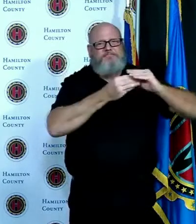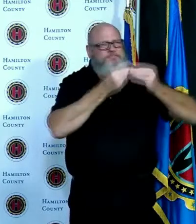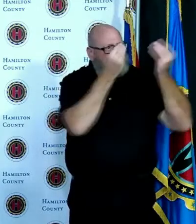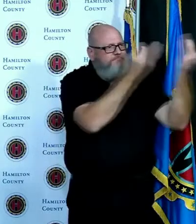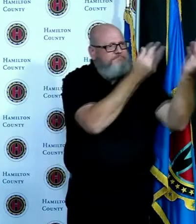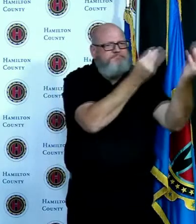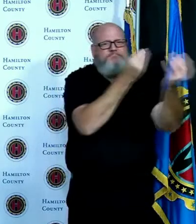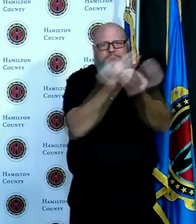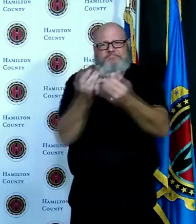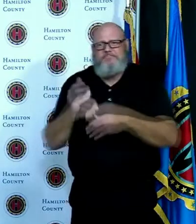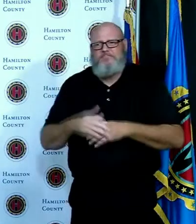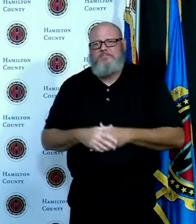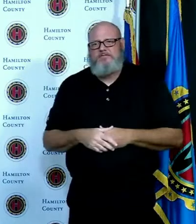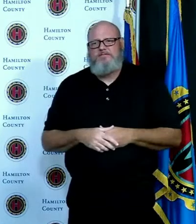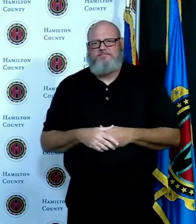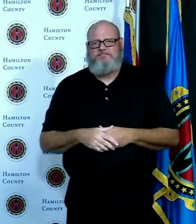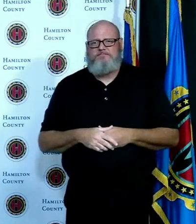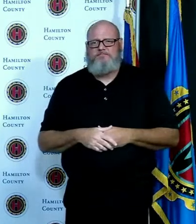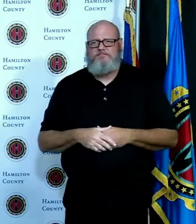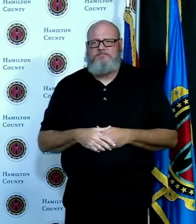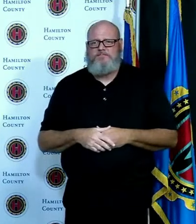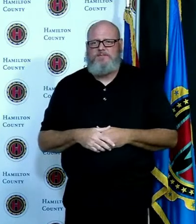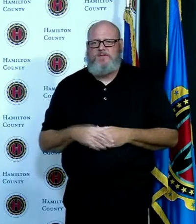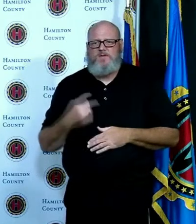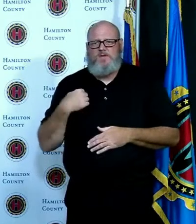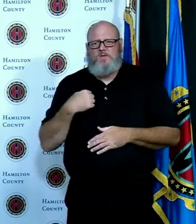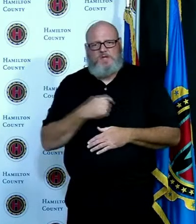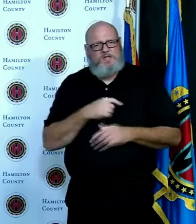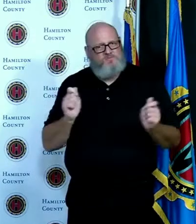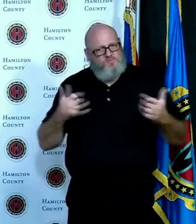if I could just follow up on that would the messaging be stronger though if people knew